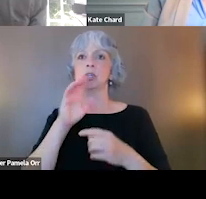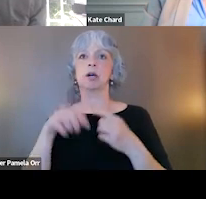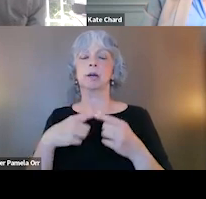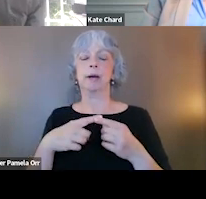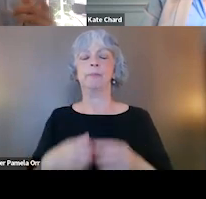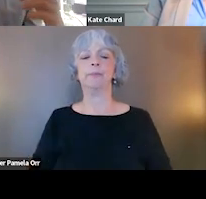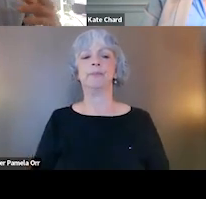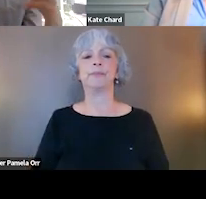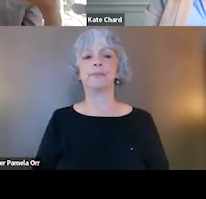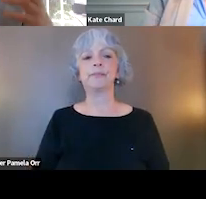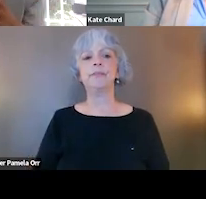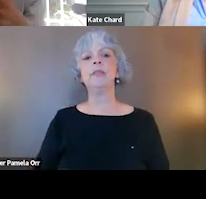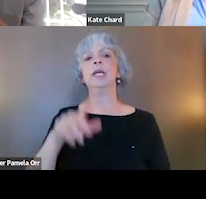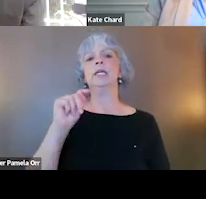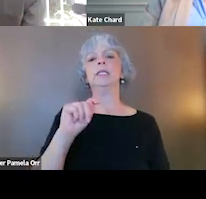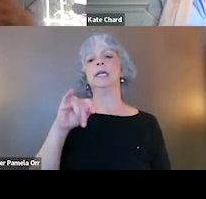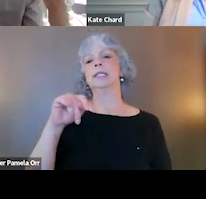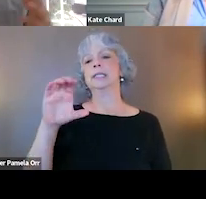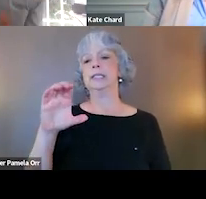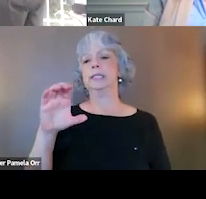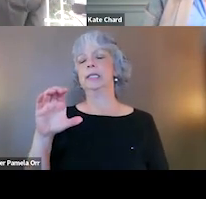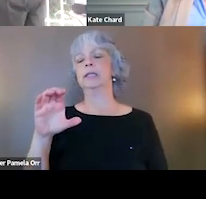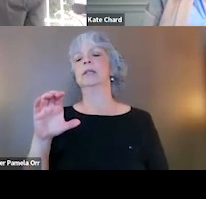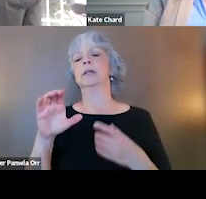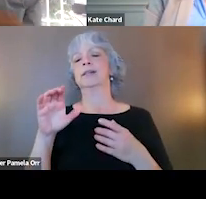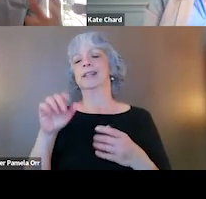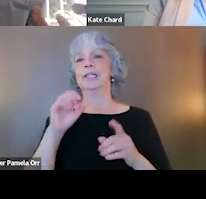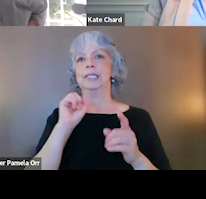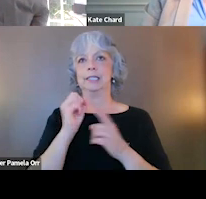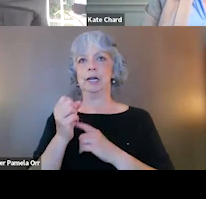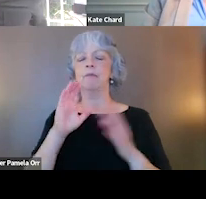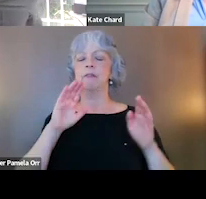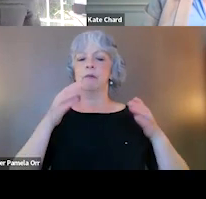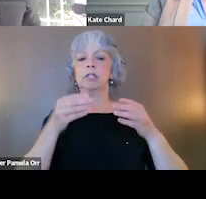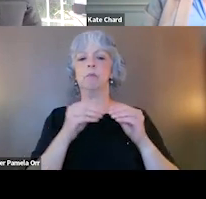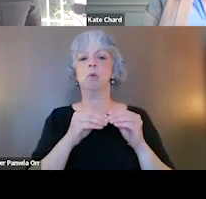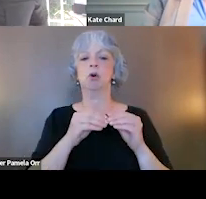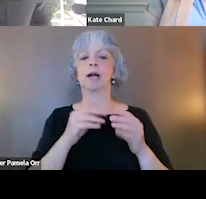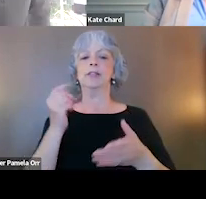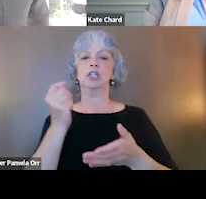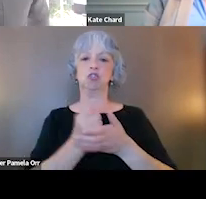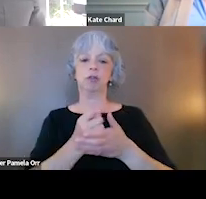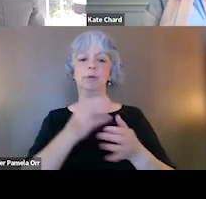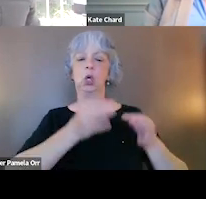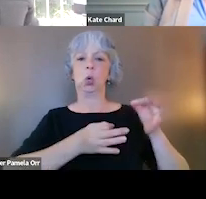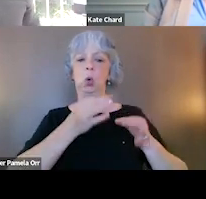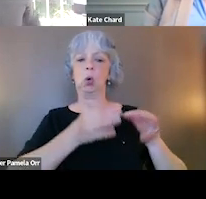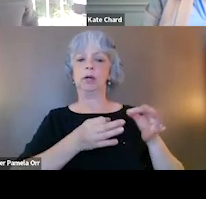So let's talk about trauma-informed care then in these settings. And again, I'm gonna focus a little bit more heavily on treatment courts 'cause I think of all the systems